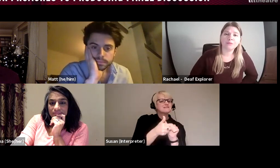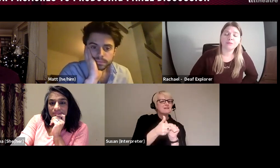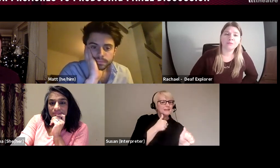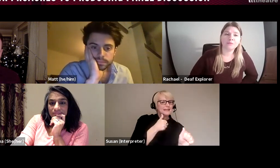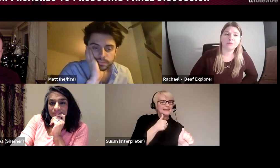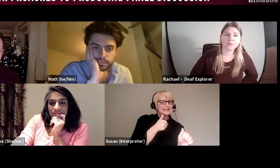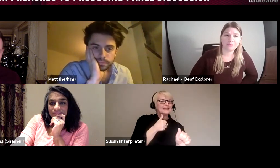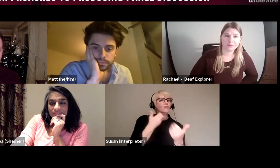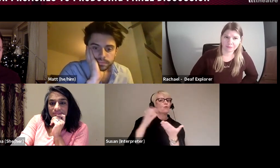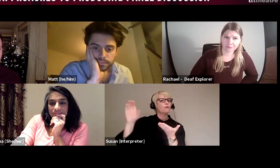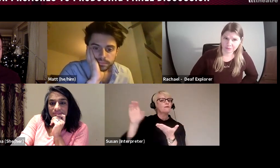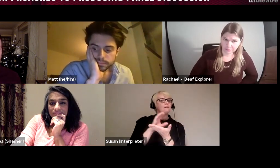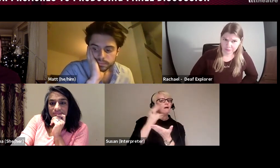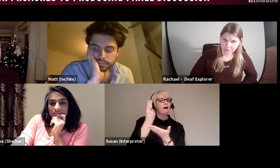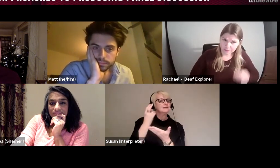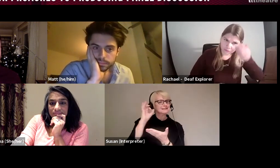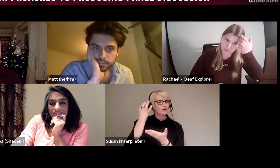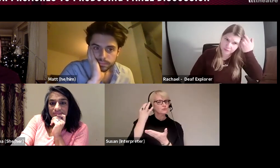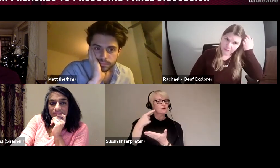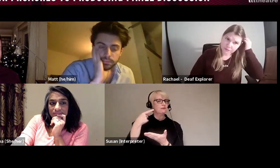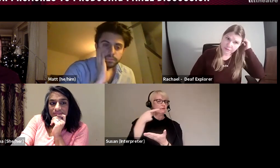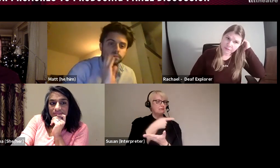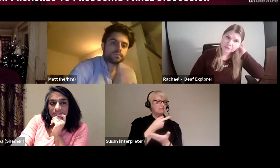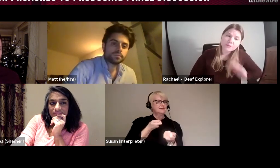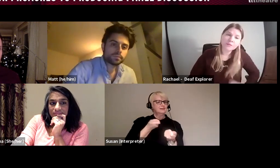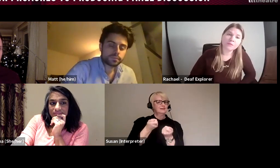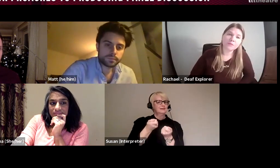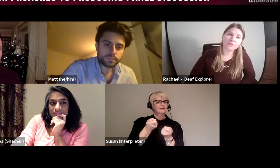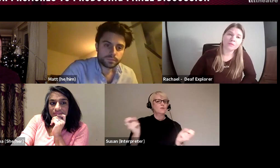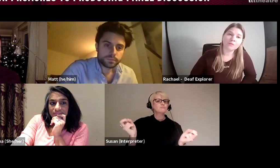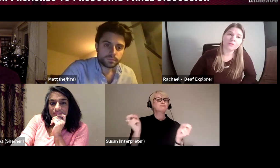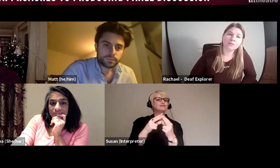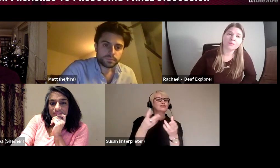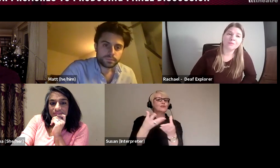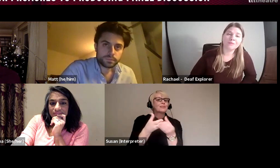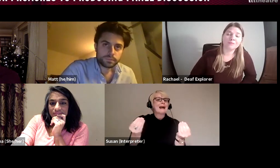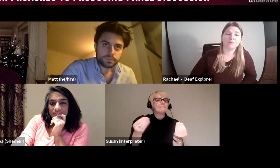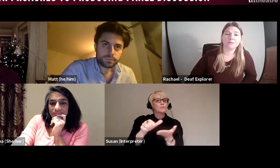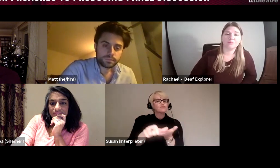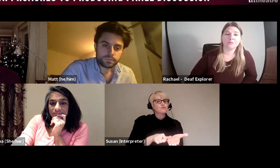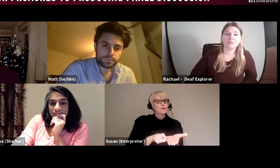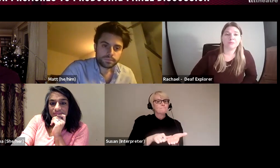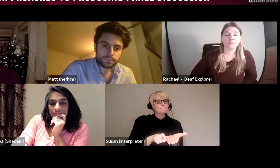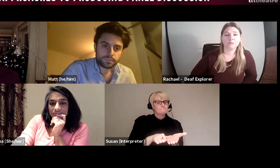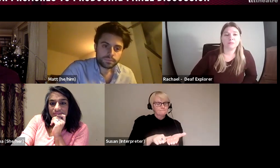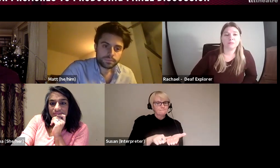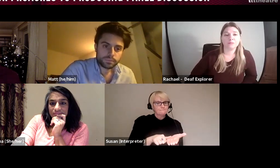Council, and they run a fantastic bridge the gap programme, and that opportunity is to get people